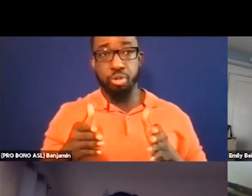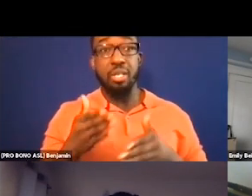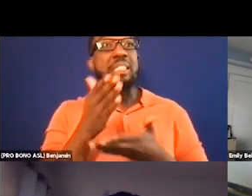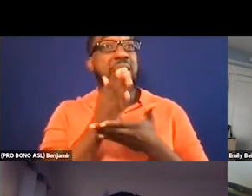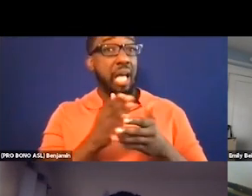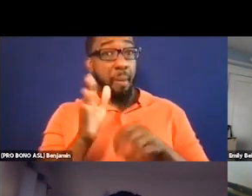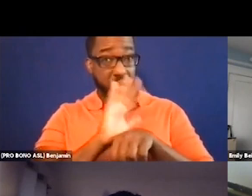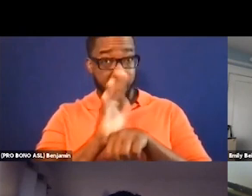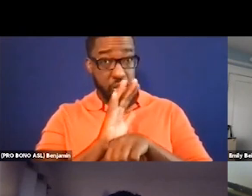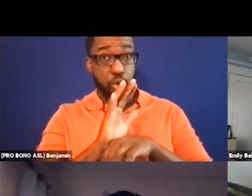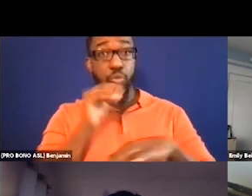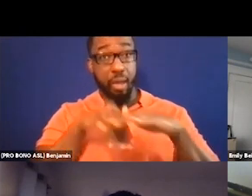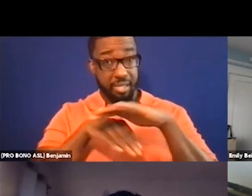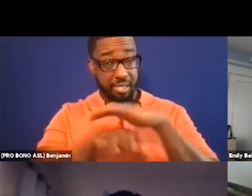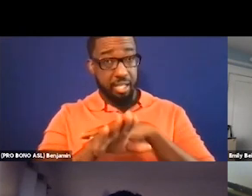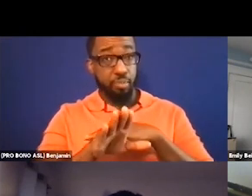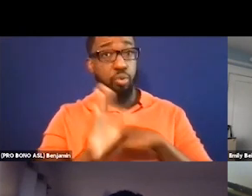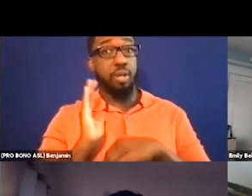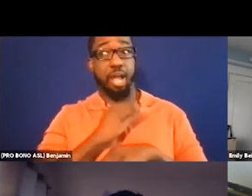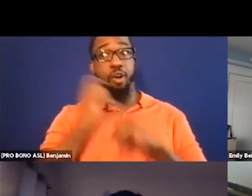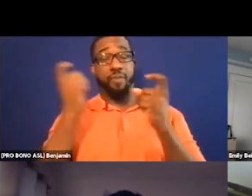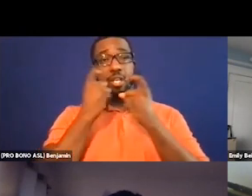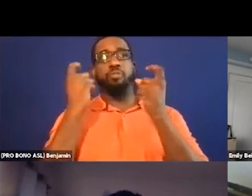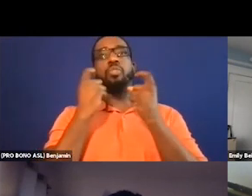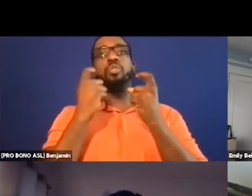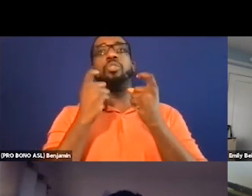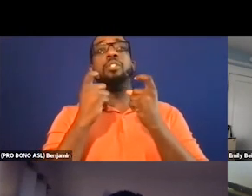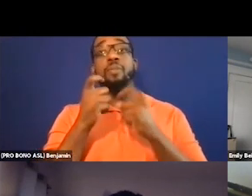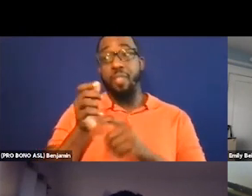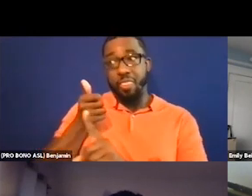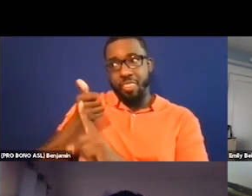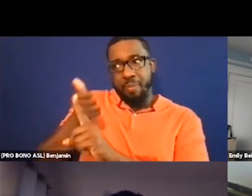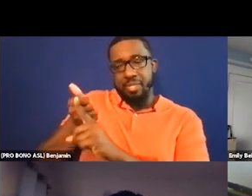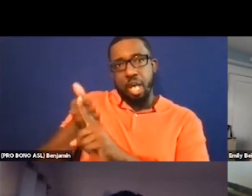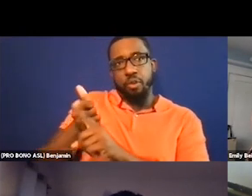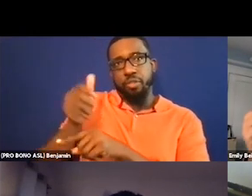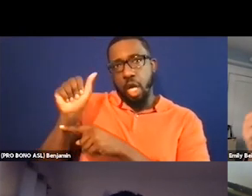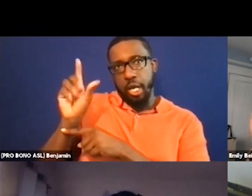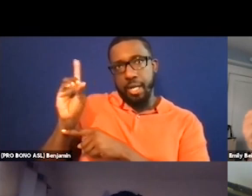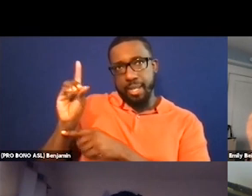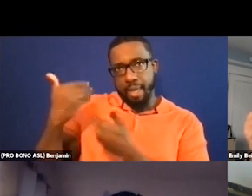the audio description themselves and they -- you know, it will be a film that we gave like the